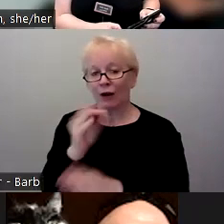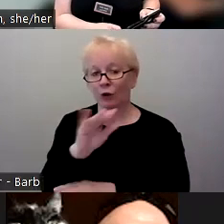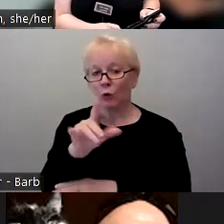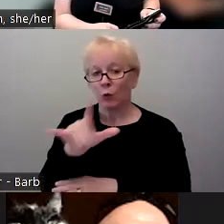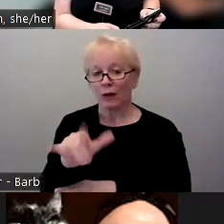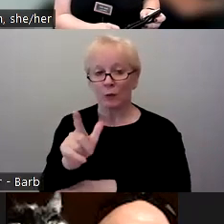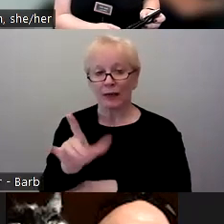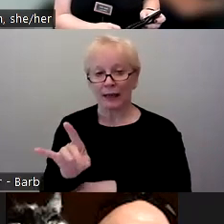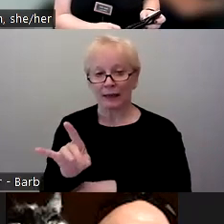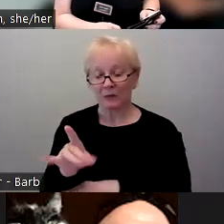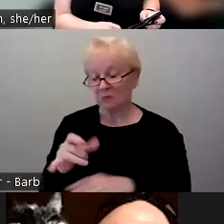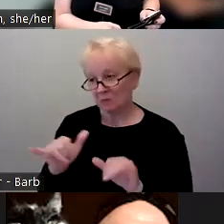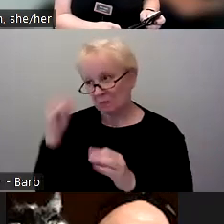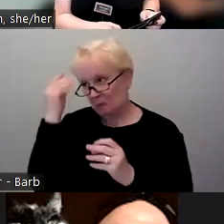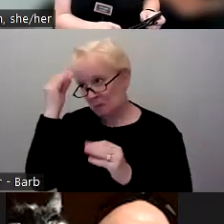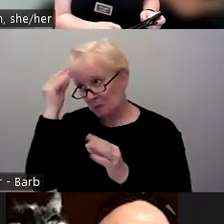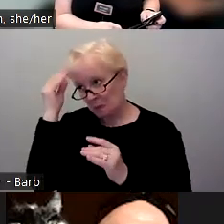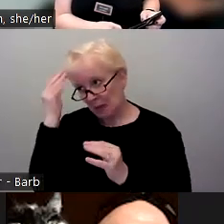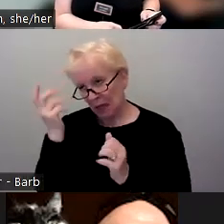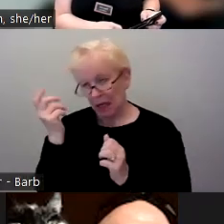think about this and maybe put some thought into your application.